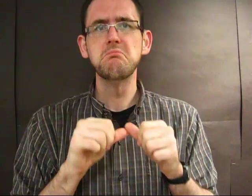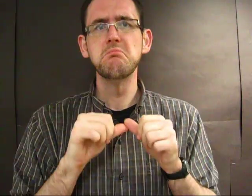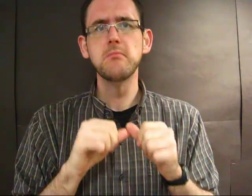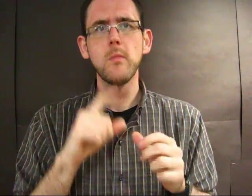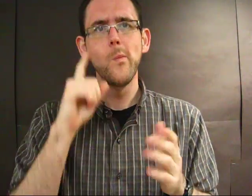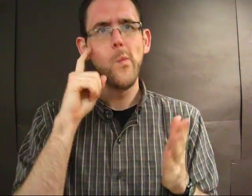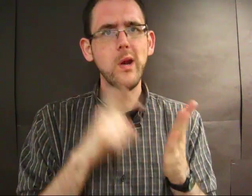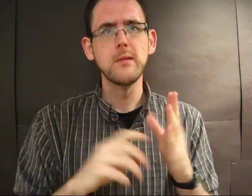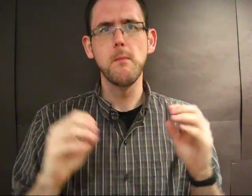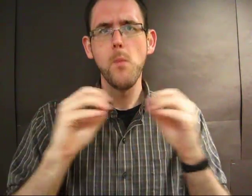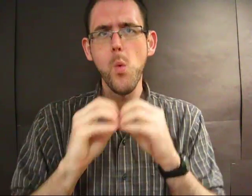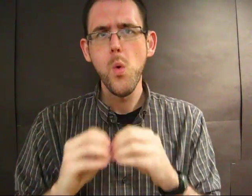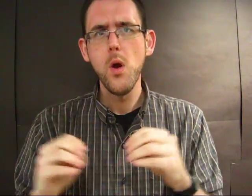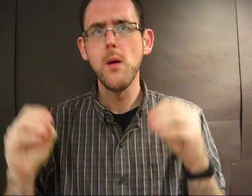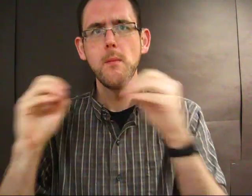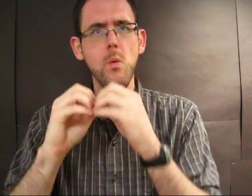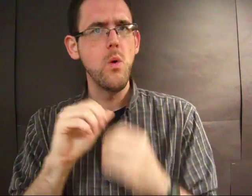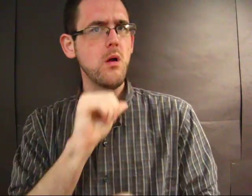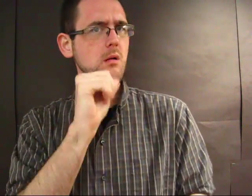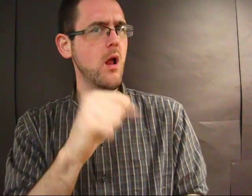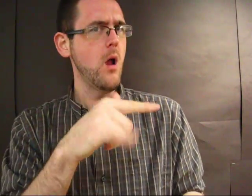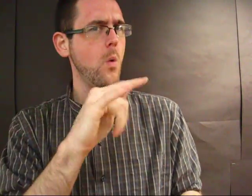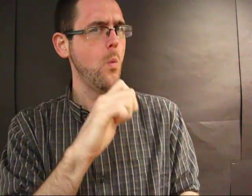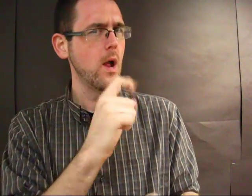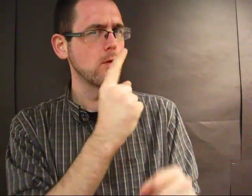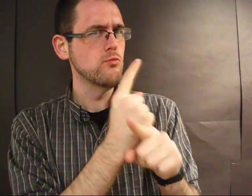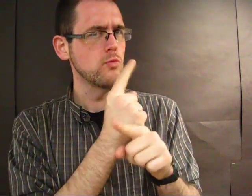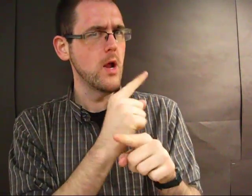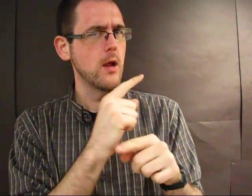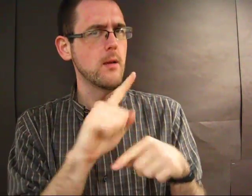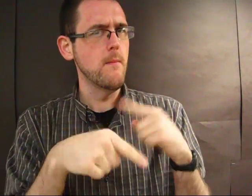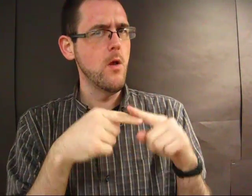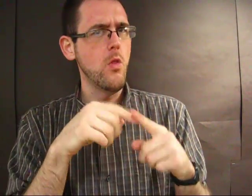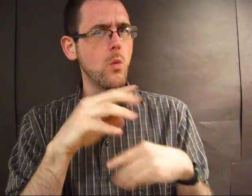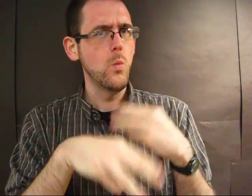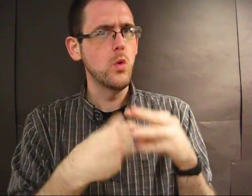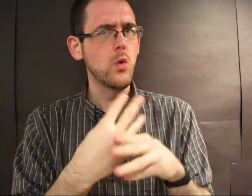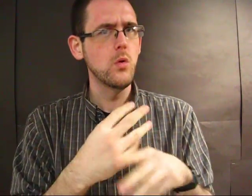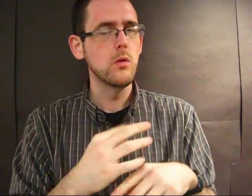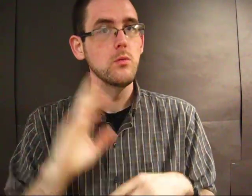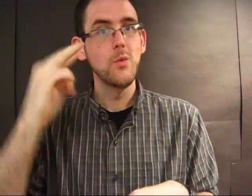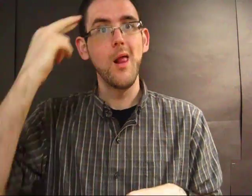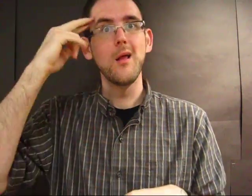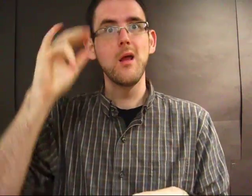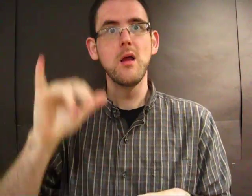As she continues, she notices more things that aren't quite right with the world.